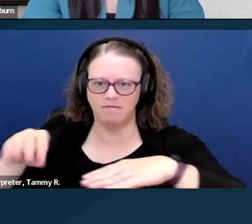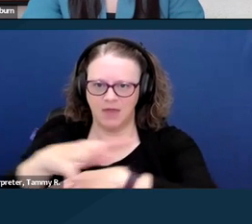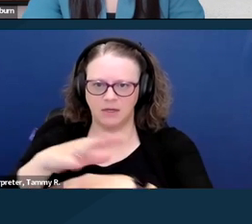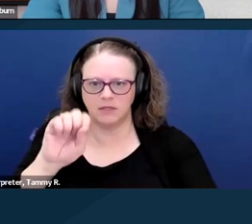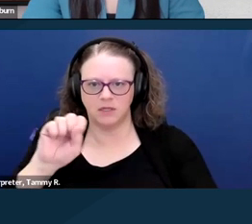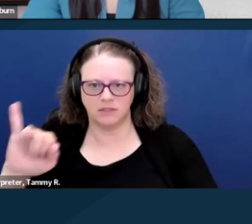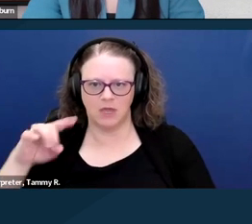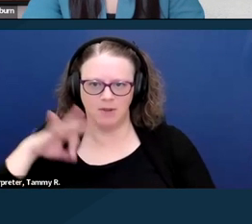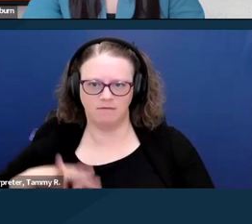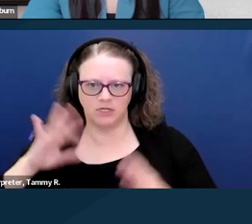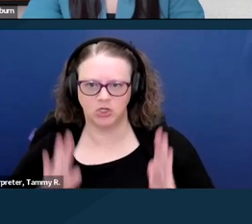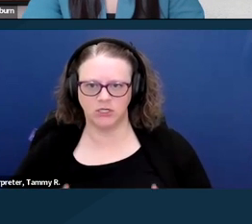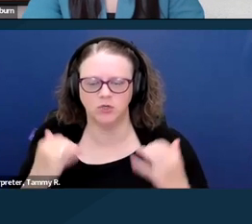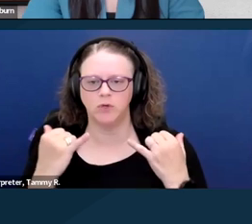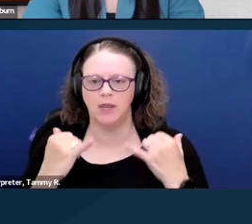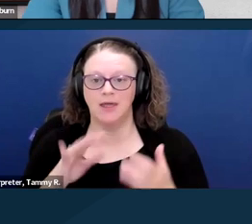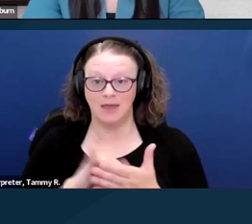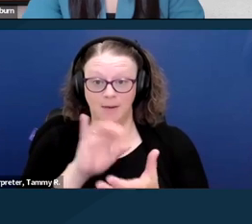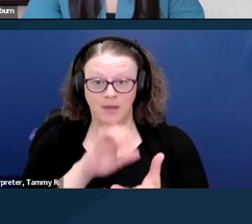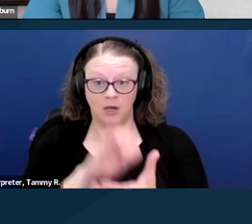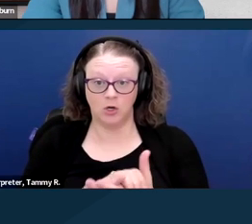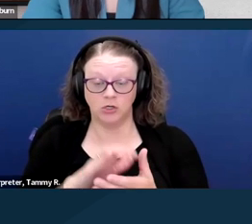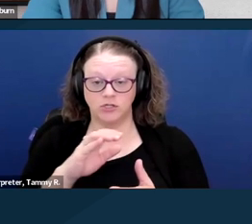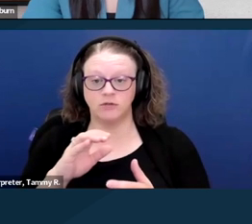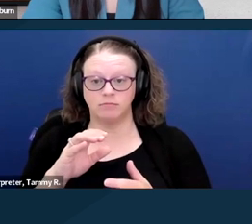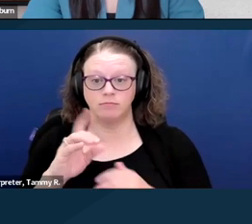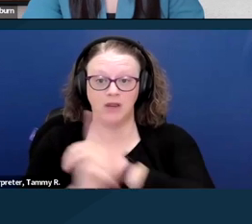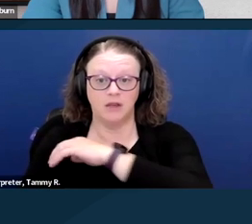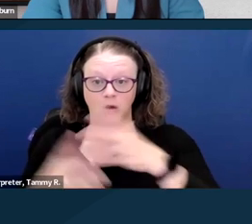And that marriage penalty is that 25% decrease